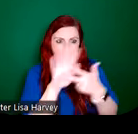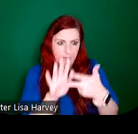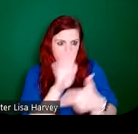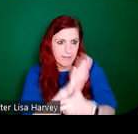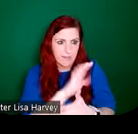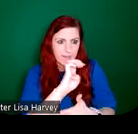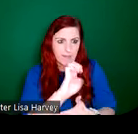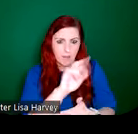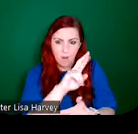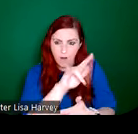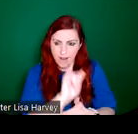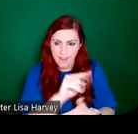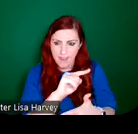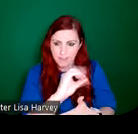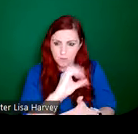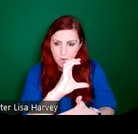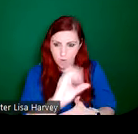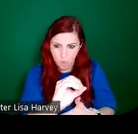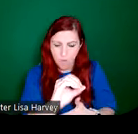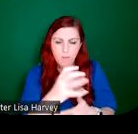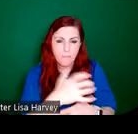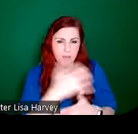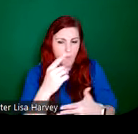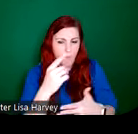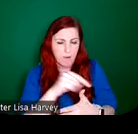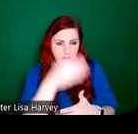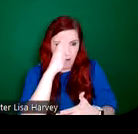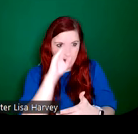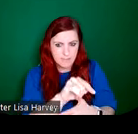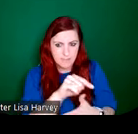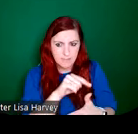was the largest studio in Ireland. There's a photograph here from the workshop